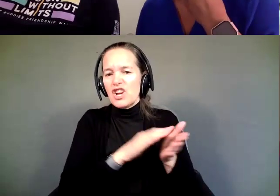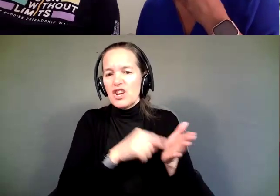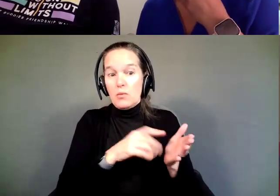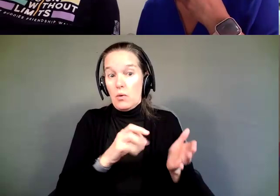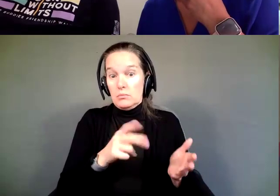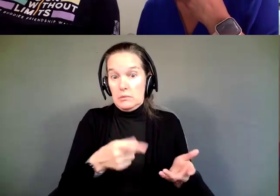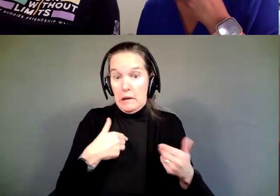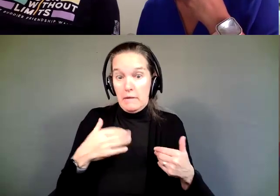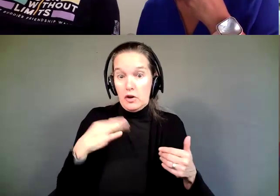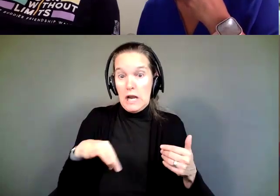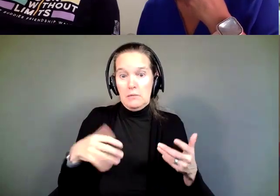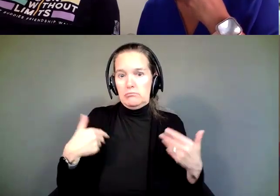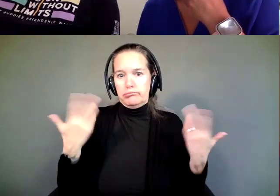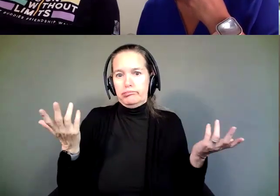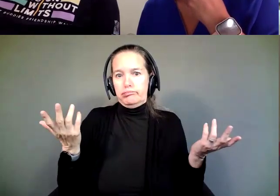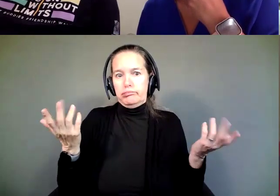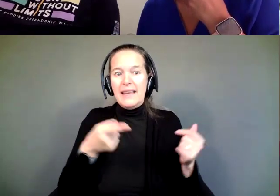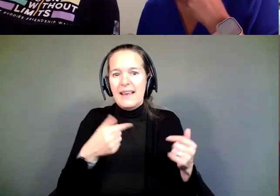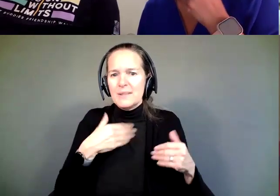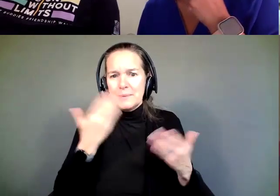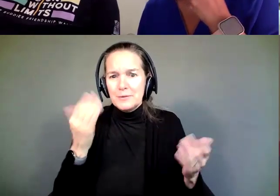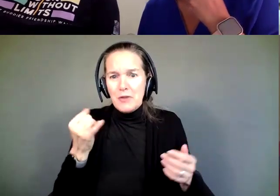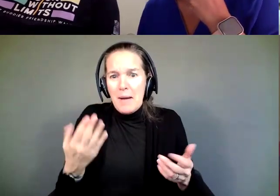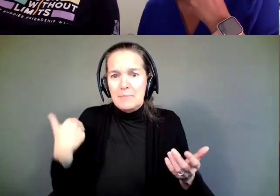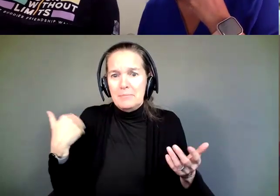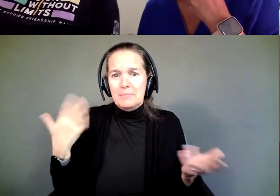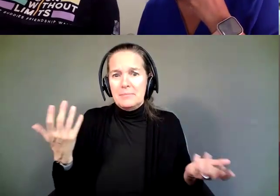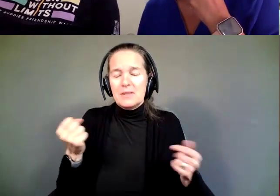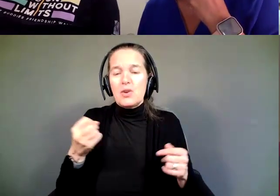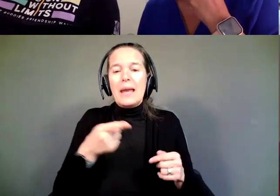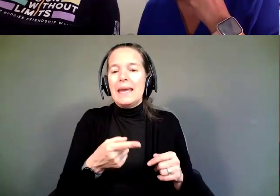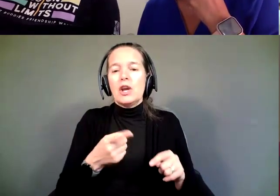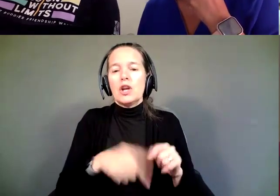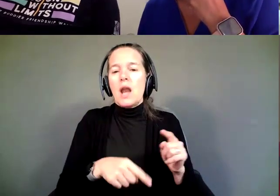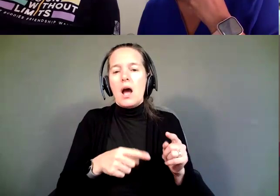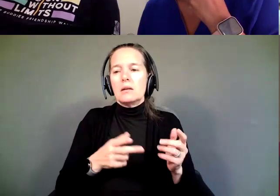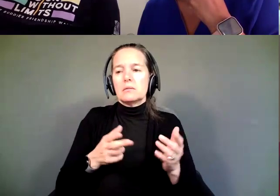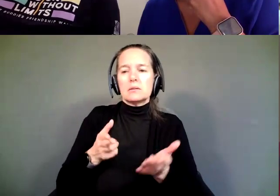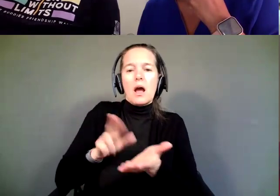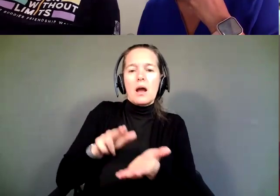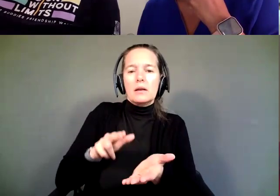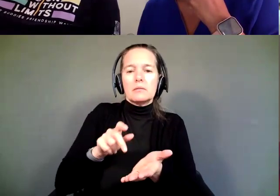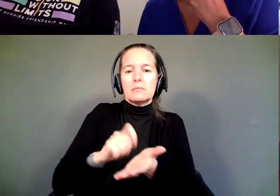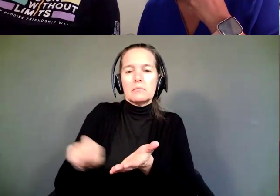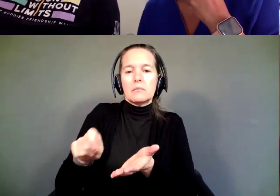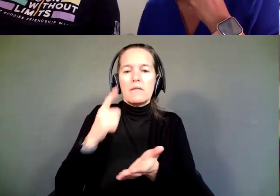I mean, he didn't even have a job, so he couldn't have signed for any kind of business loan